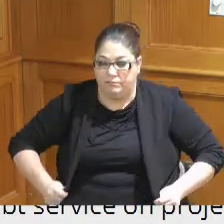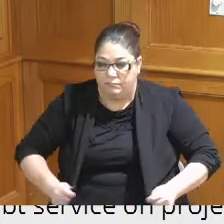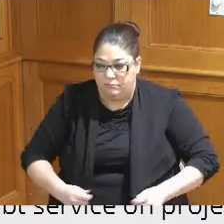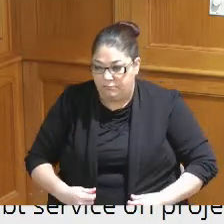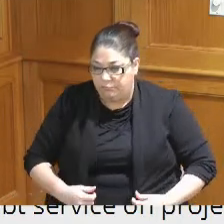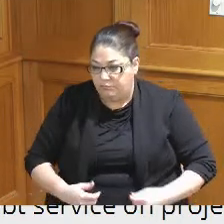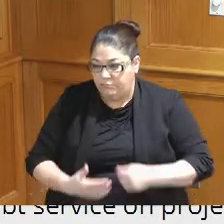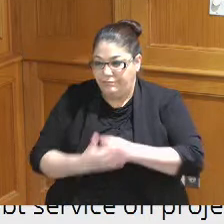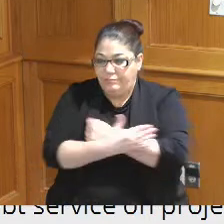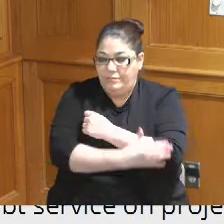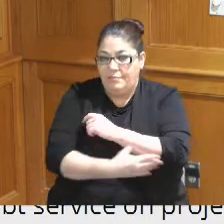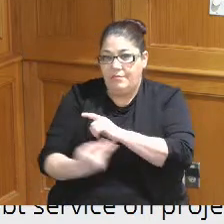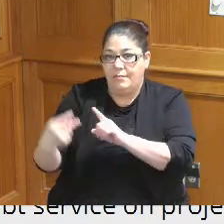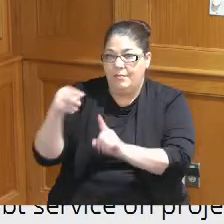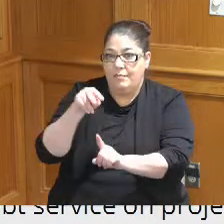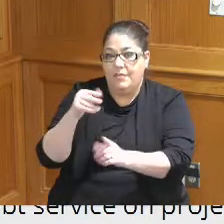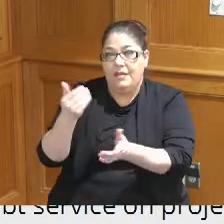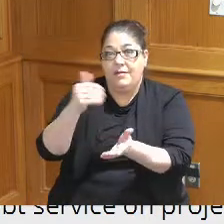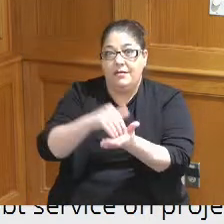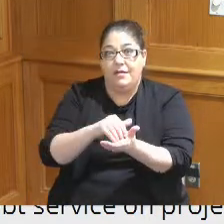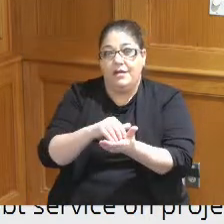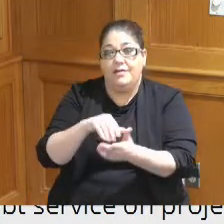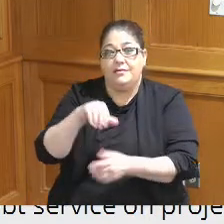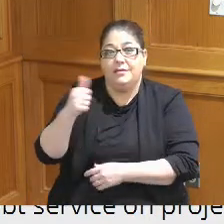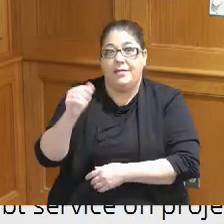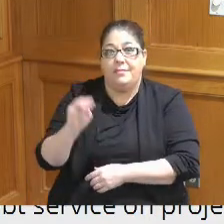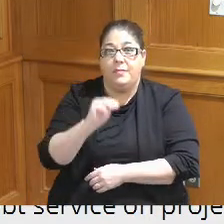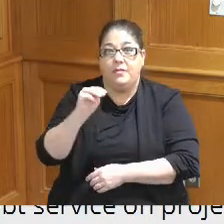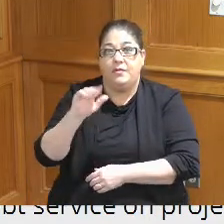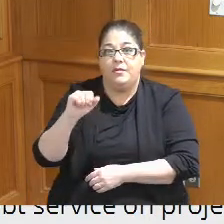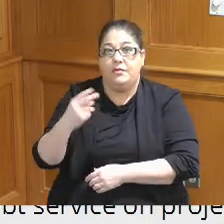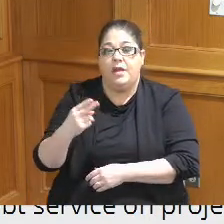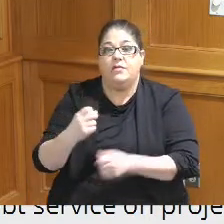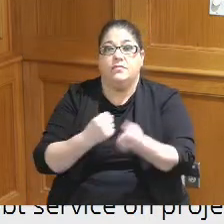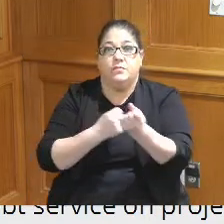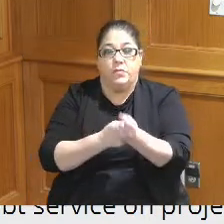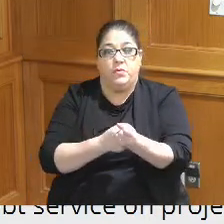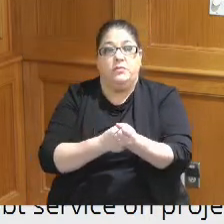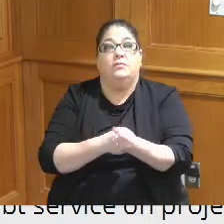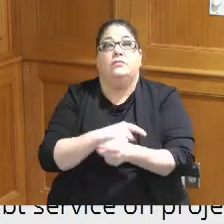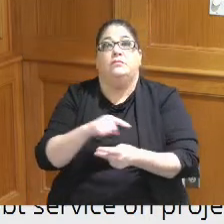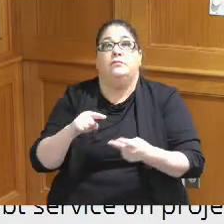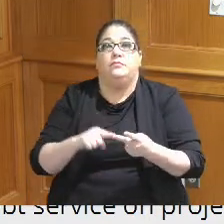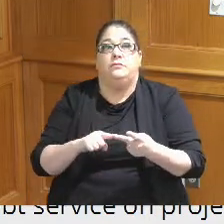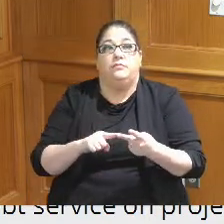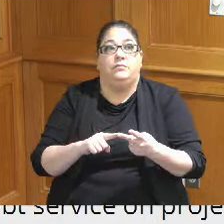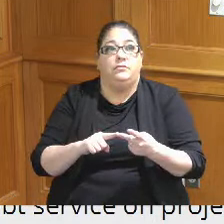County's perspective again the 10 million cash support the the thinking at this point is that